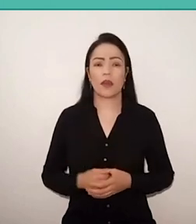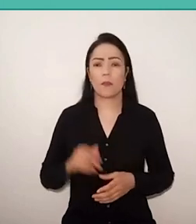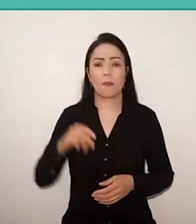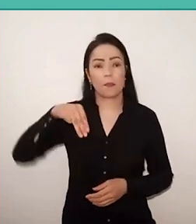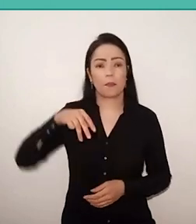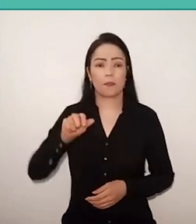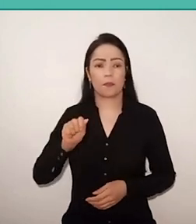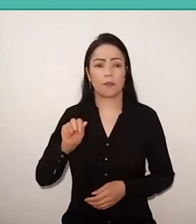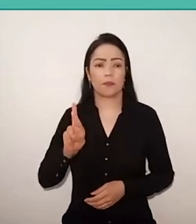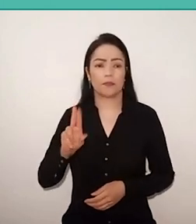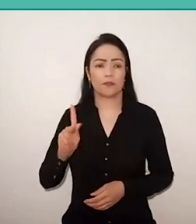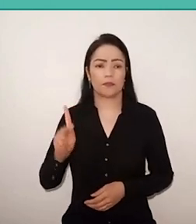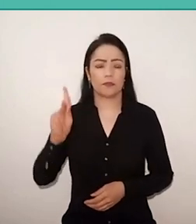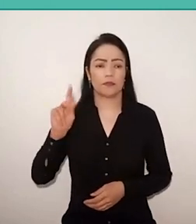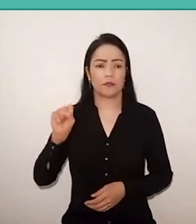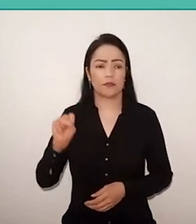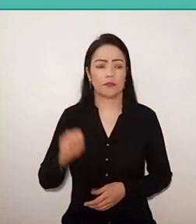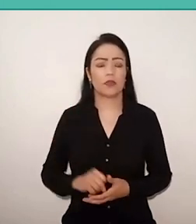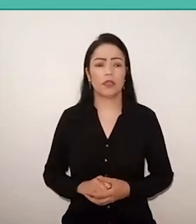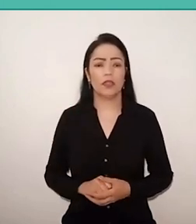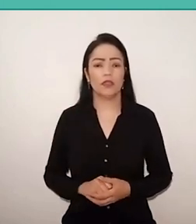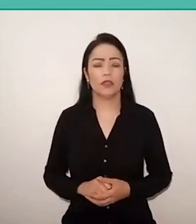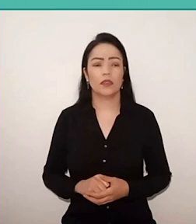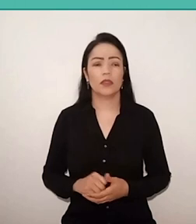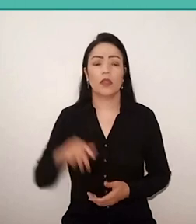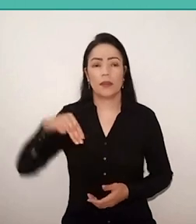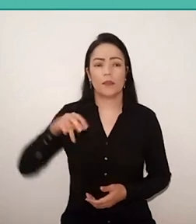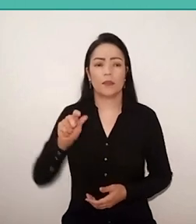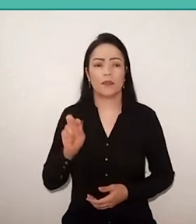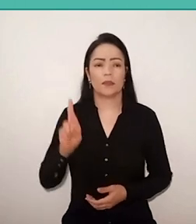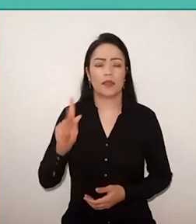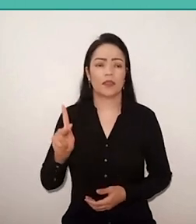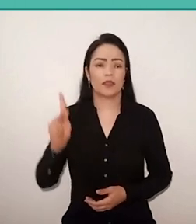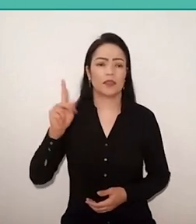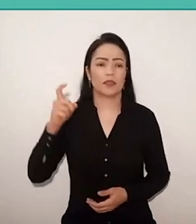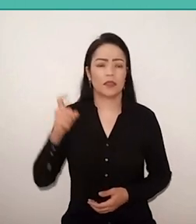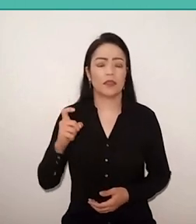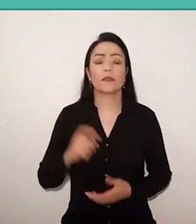in terms of disclosure around the world. I'm not highlighting this aspect